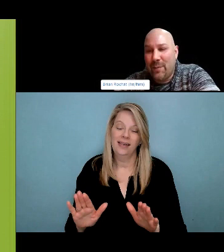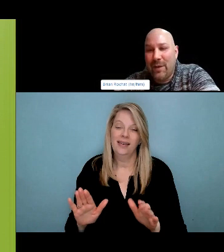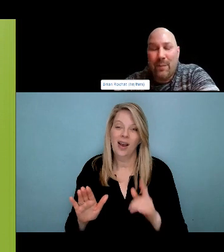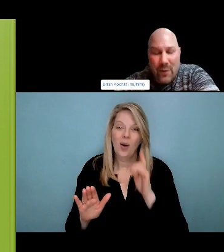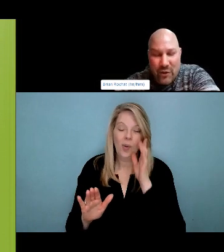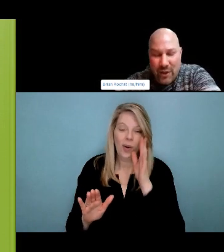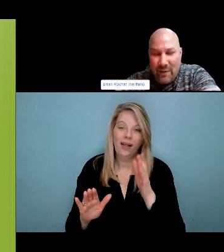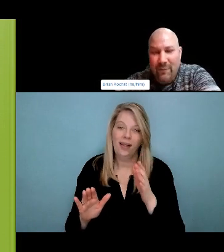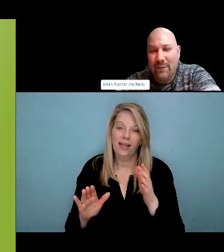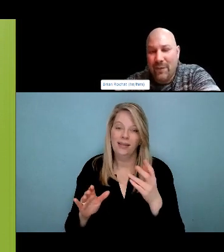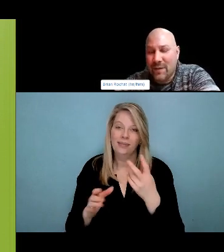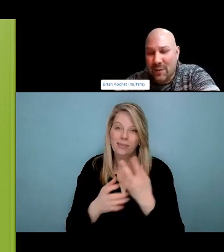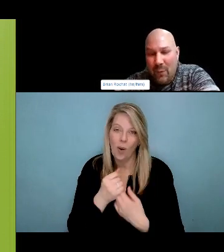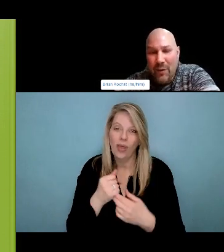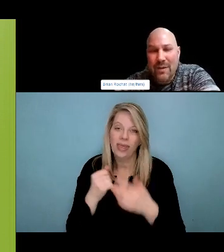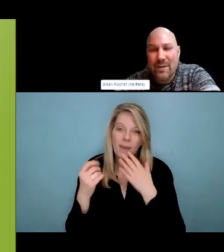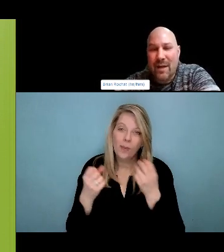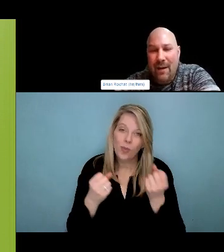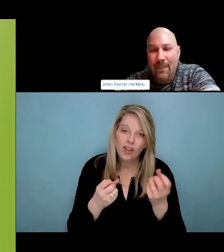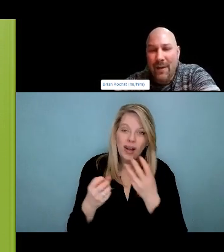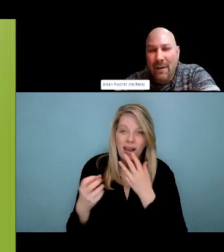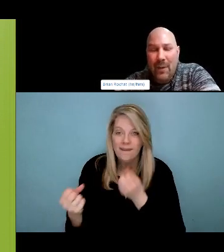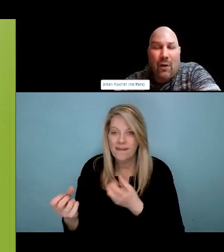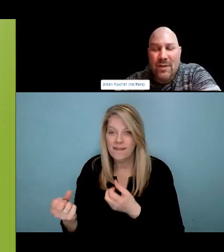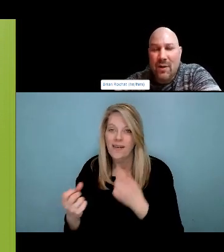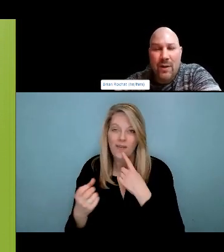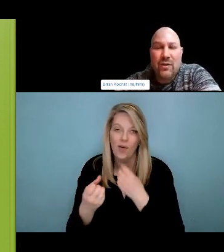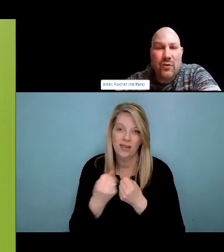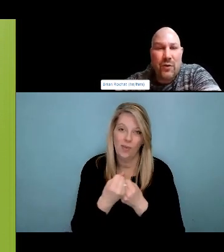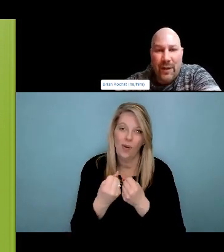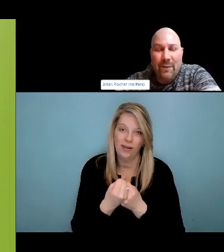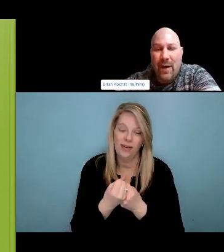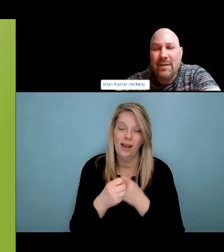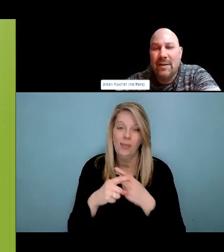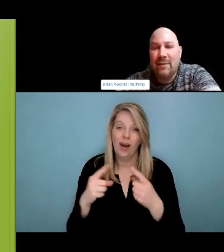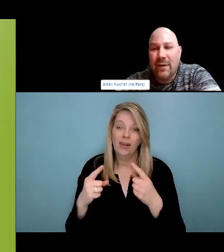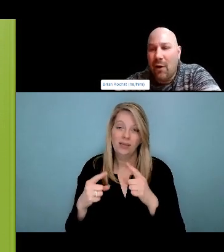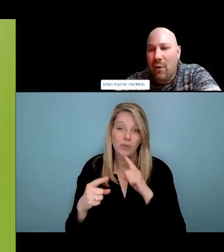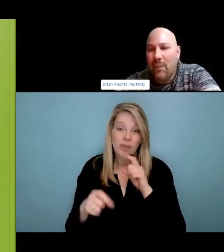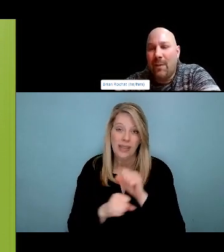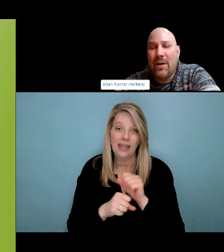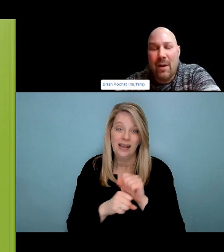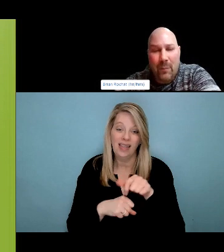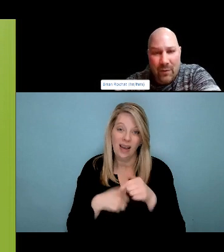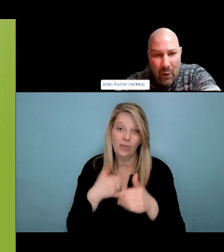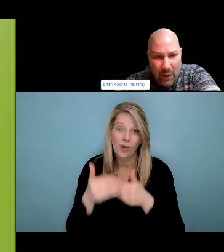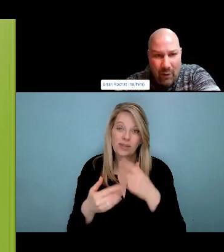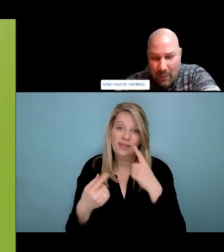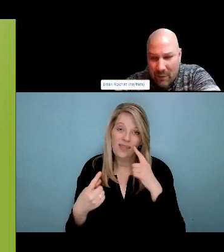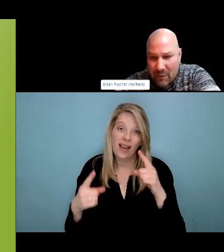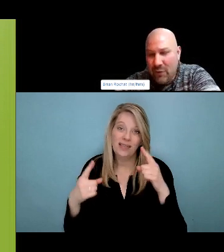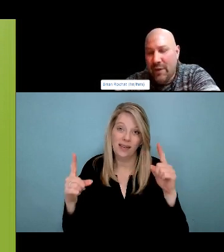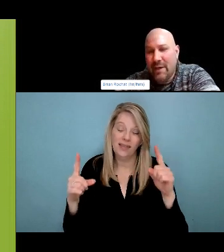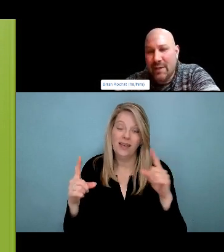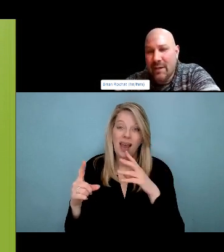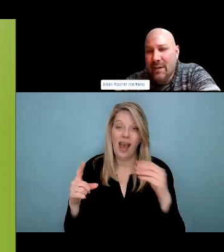So I don't have a quick answer to that one, anonymous attendee. That's a big, question.